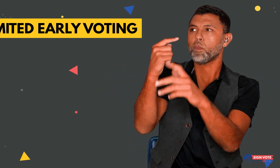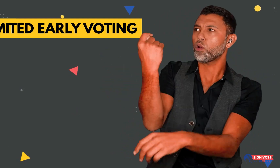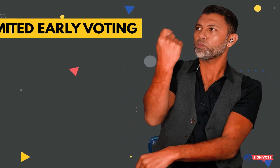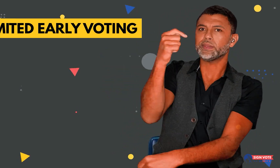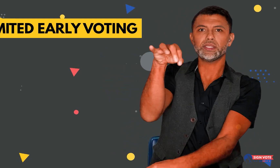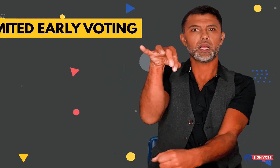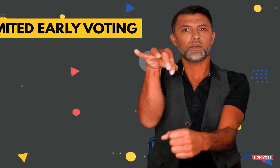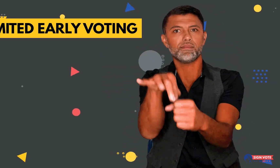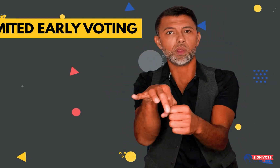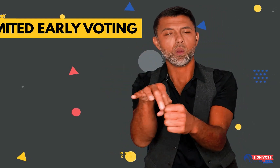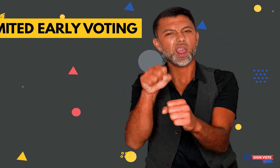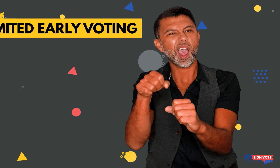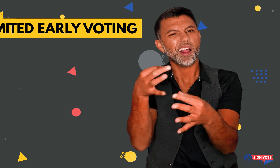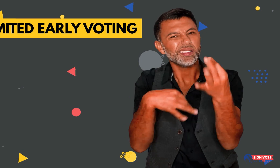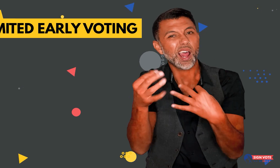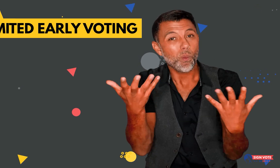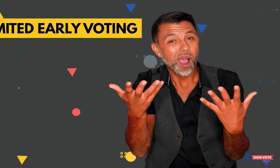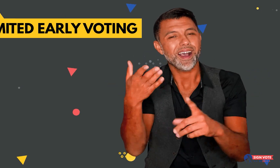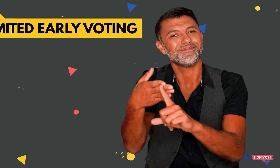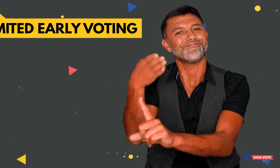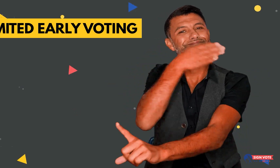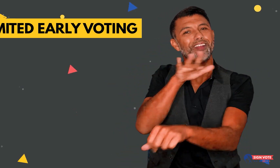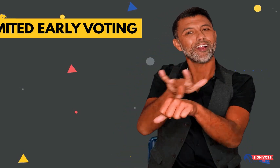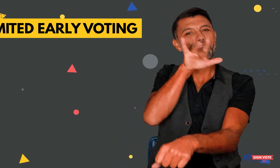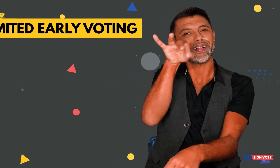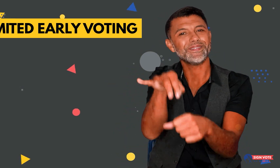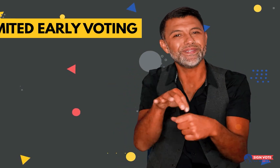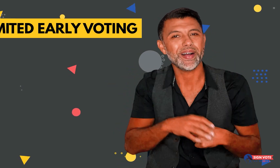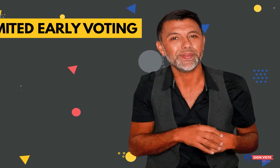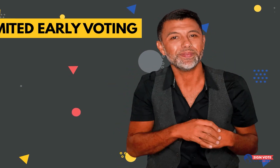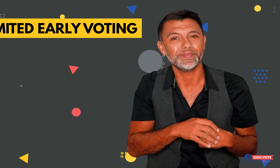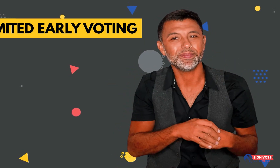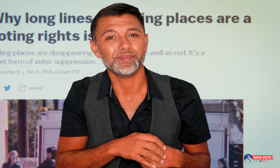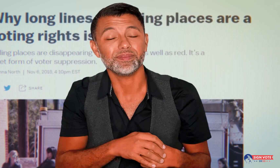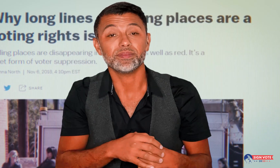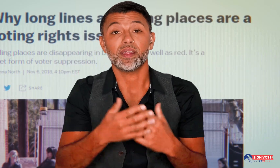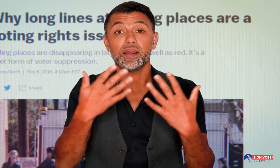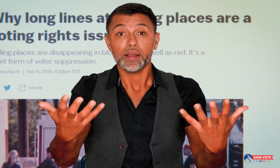from showing up on Tuesday a chance to vote earlier.